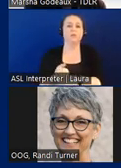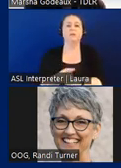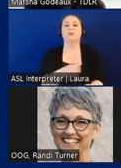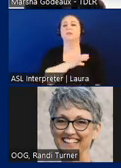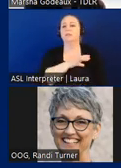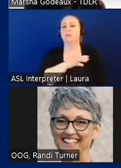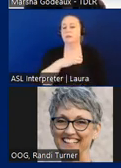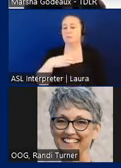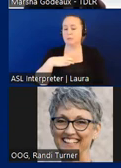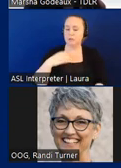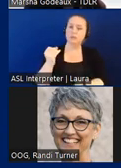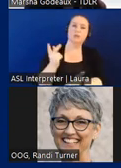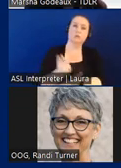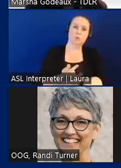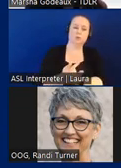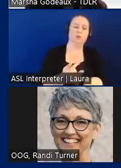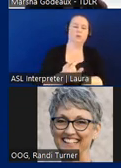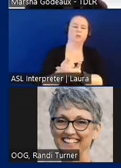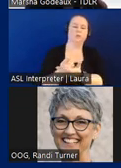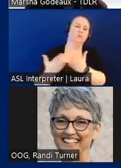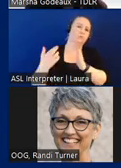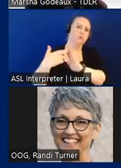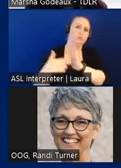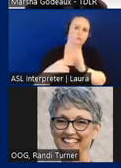any proposed rule changes or task updates presented to them